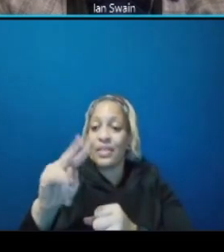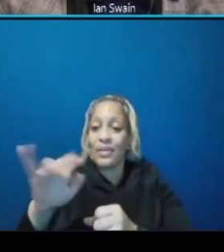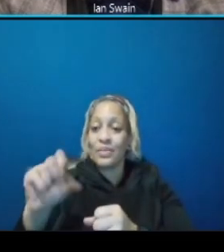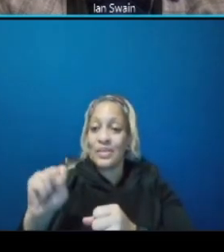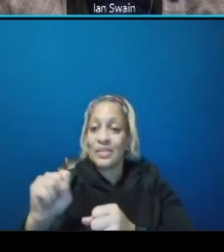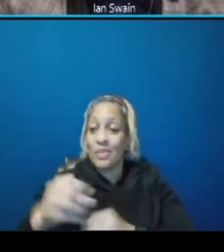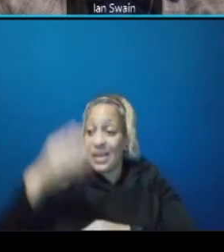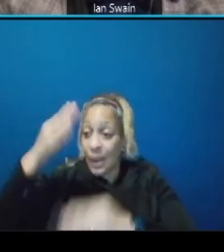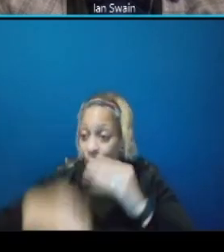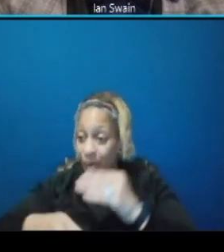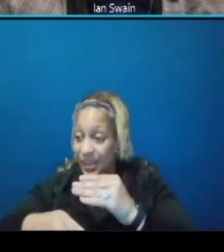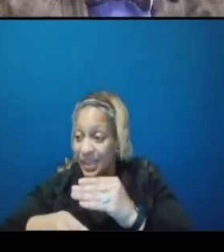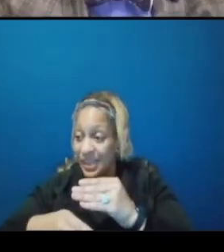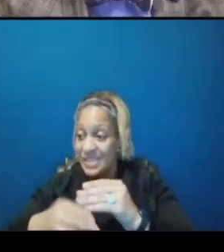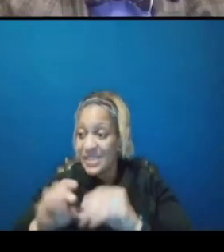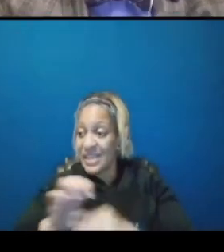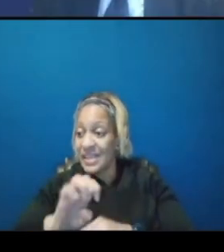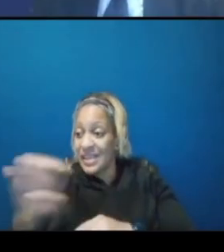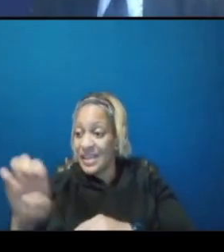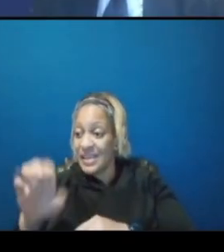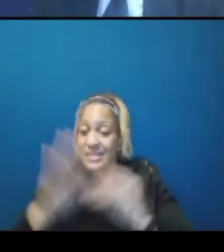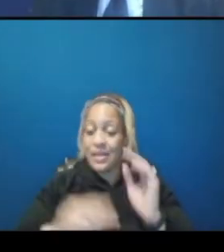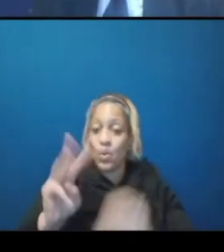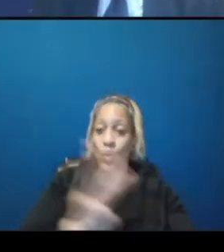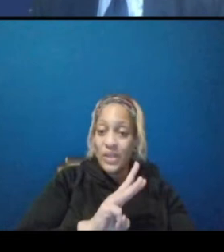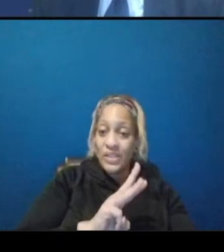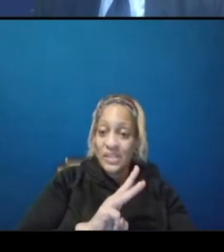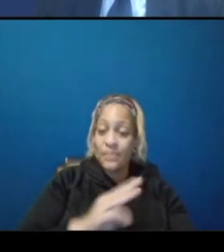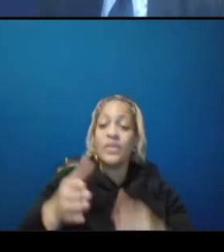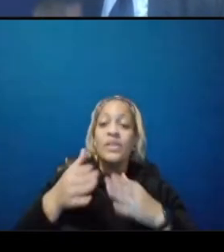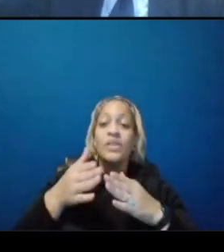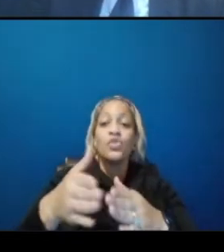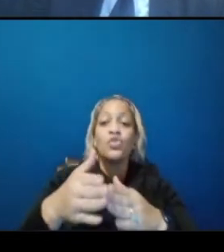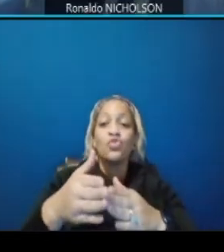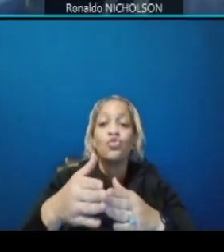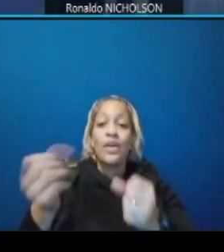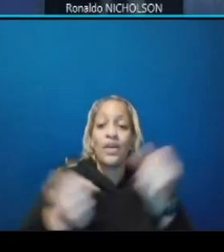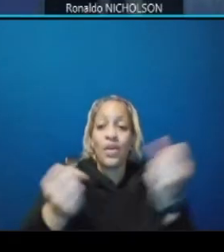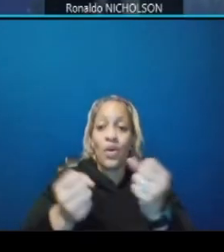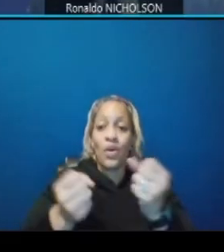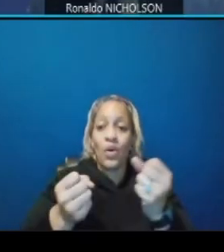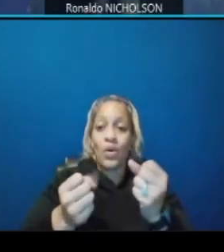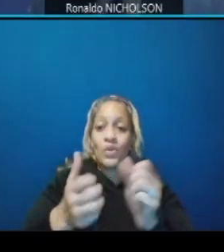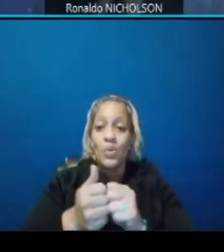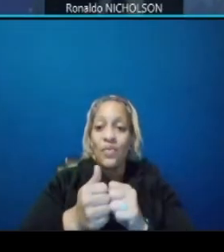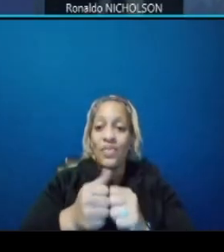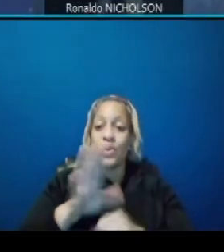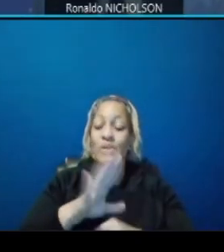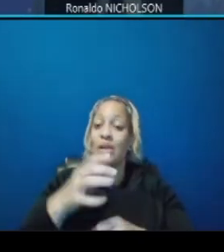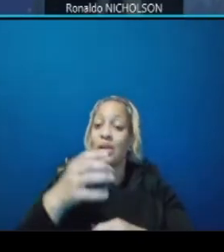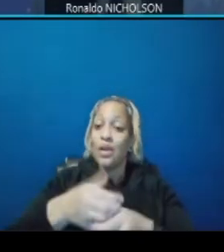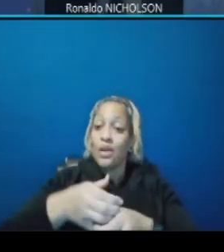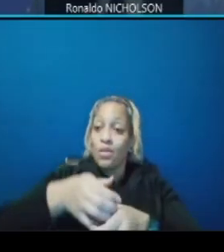the the streetcar elements as in the the ocs polls the the poles that will provide power the tracks